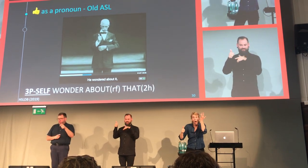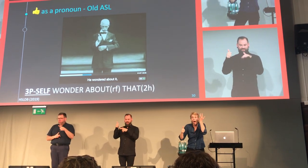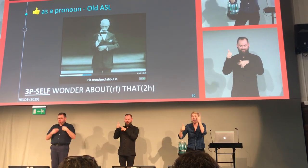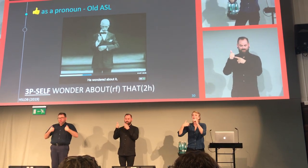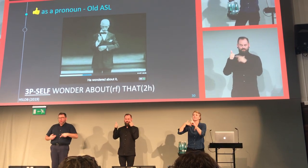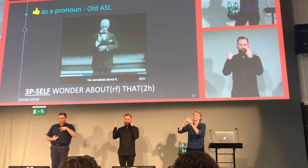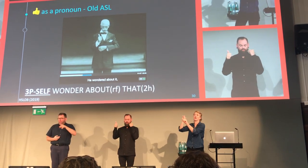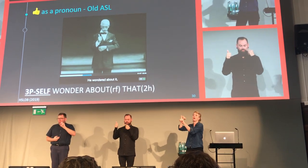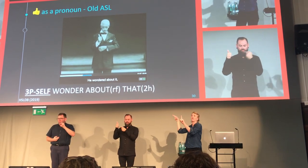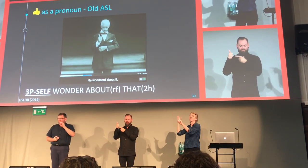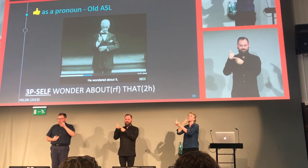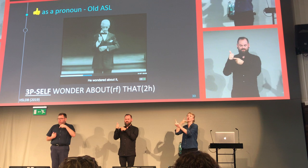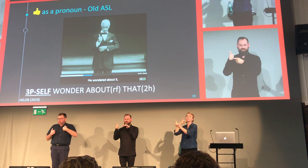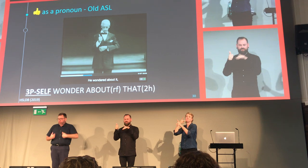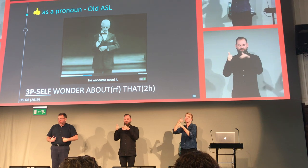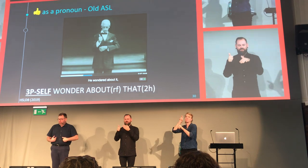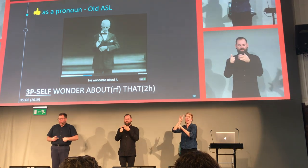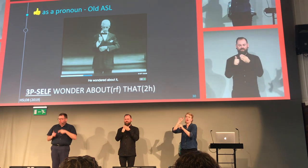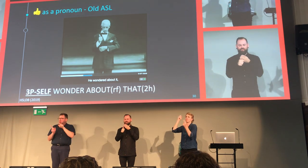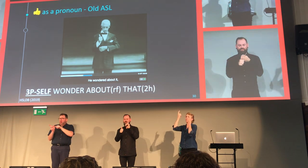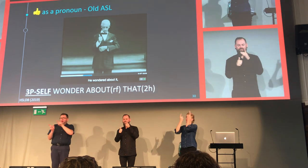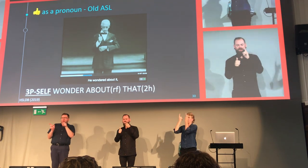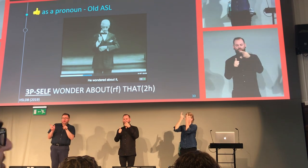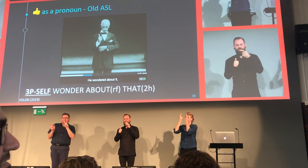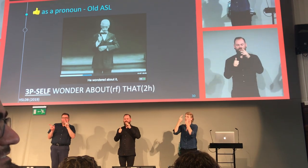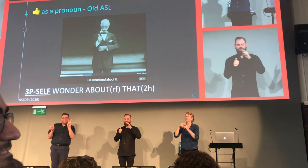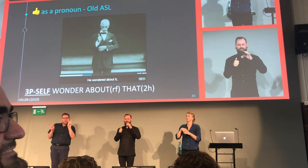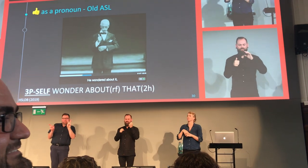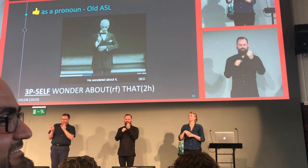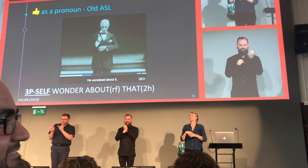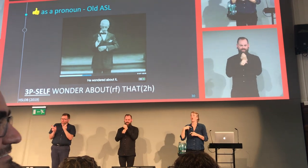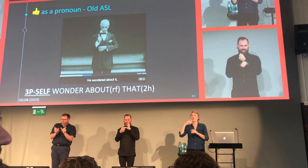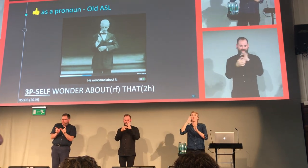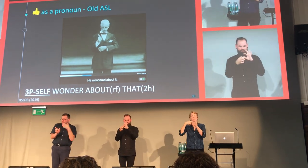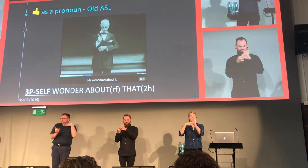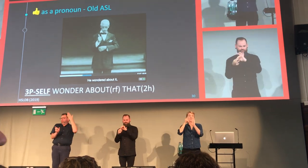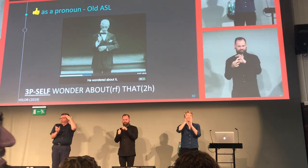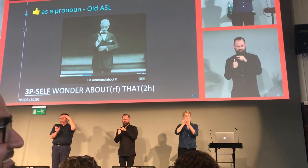We have the pronoun which follows the verb "wonder."